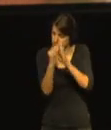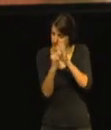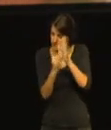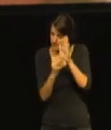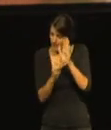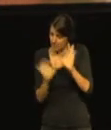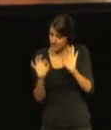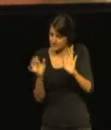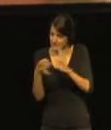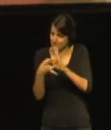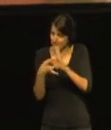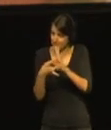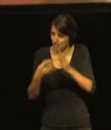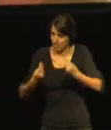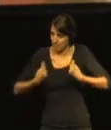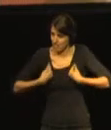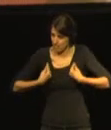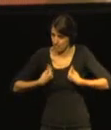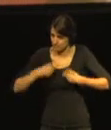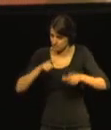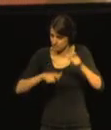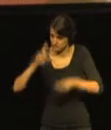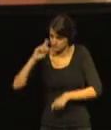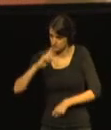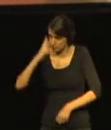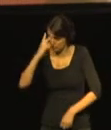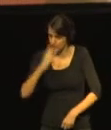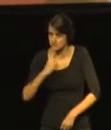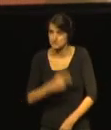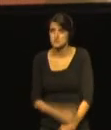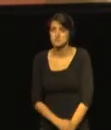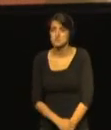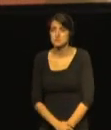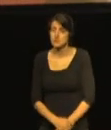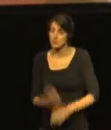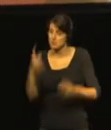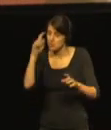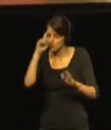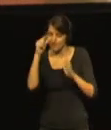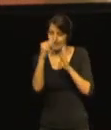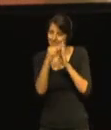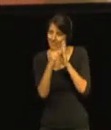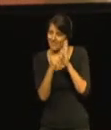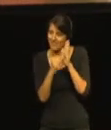We called them the ‘Indicators of Deafblindness Equality in Europe’